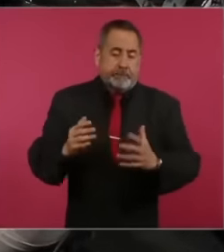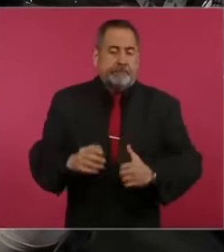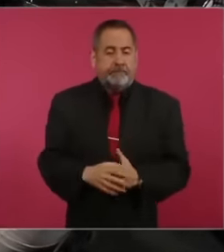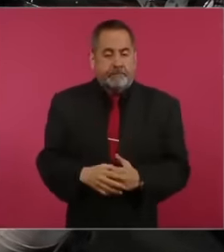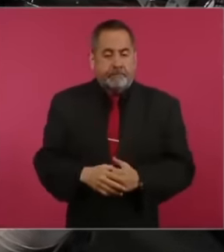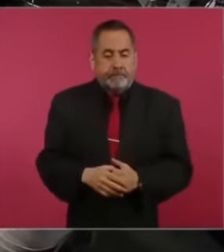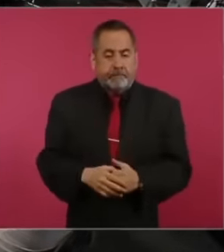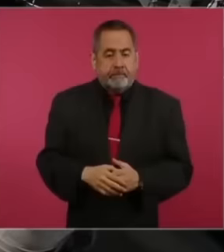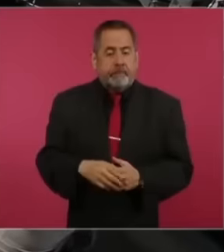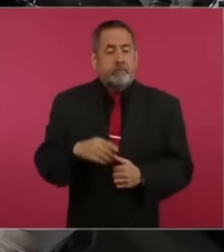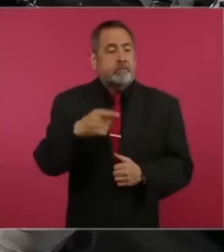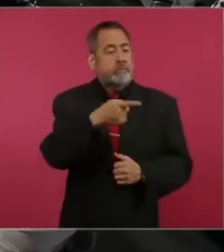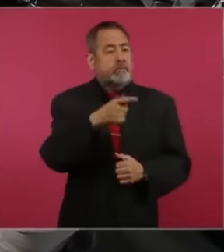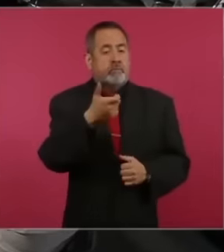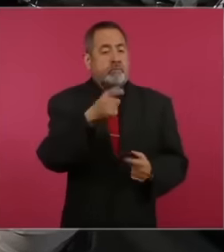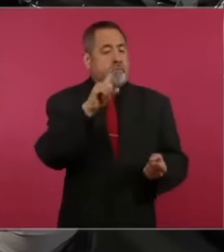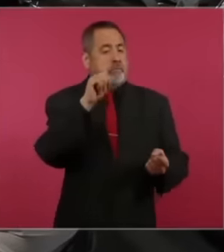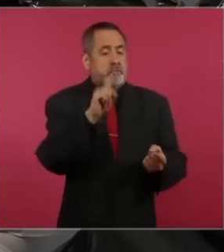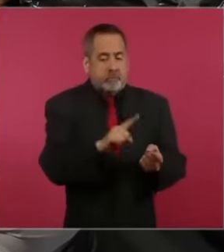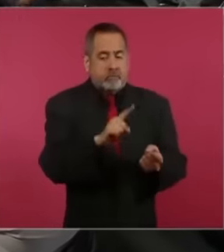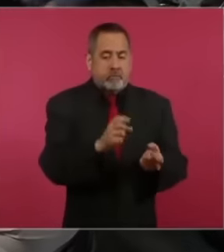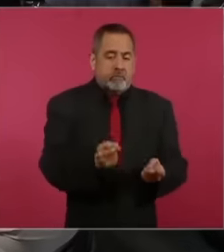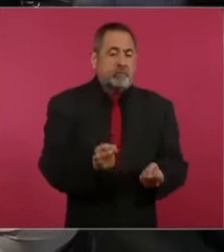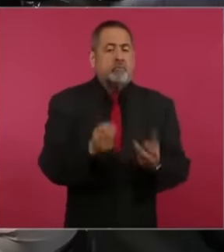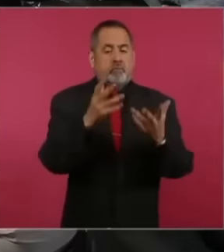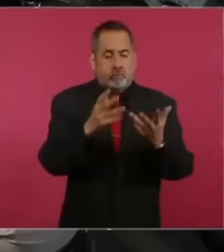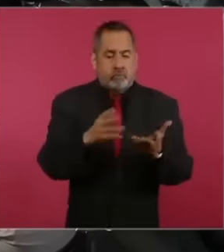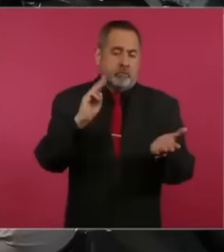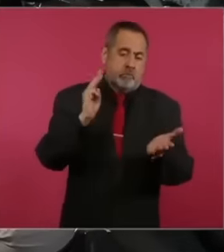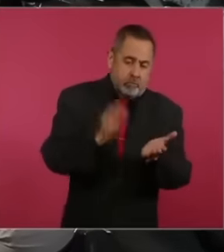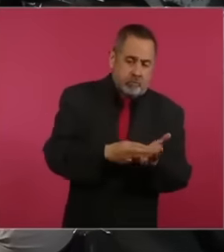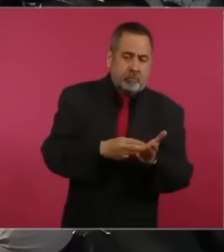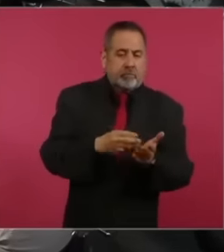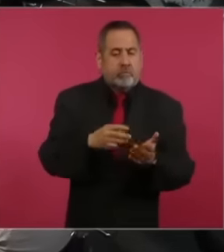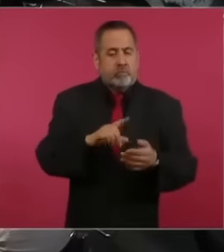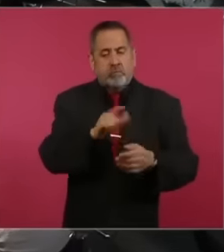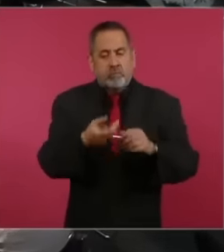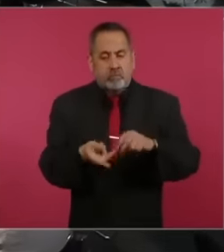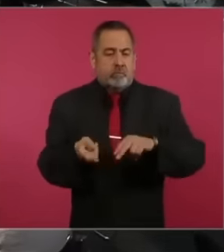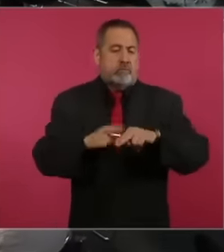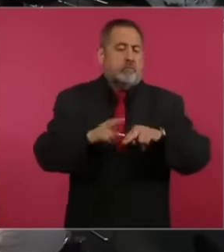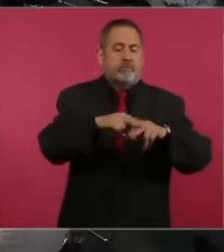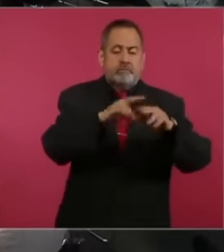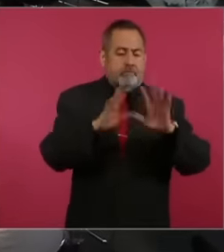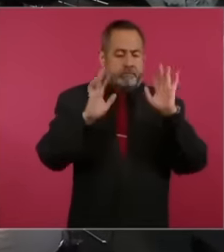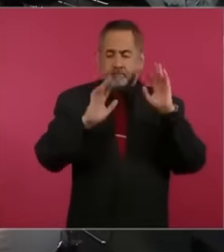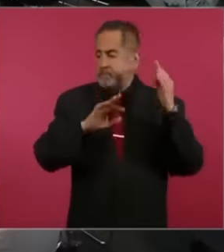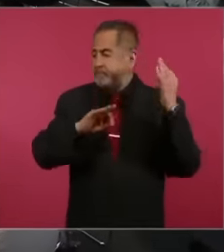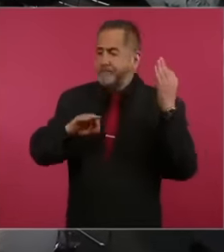reductions in fines and surcharges that Applies to all taxpayers it is their